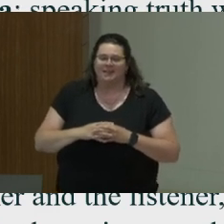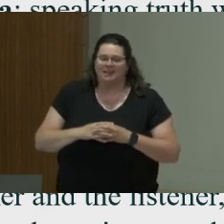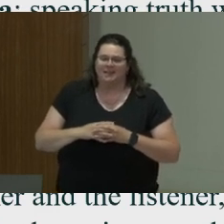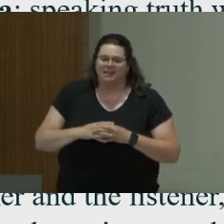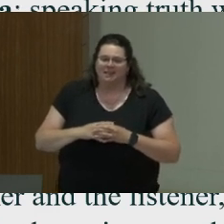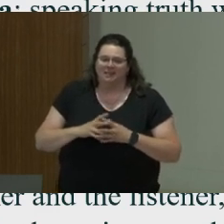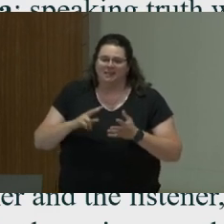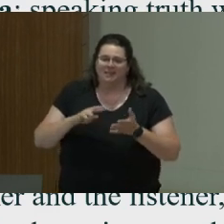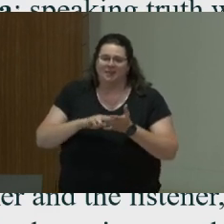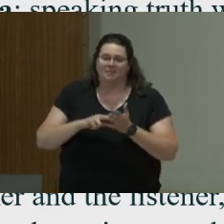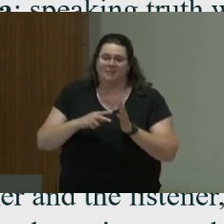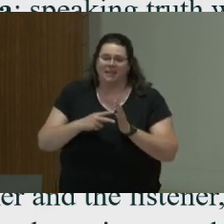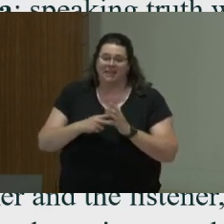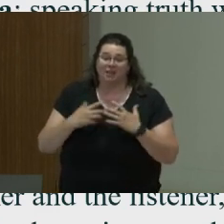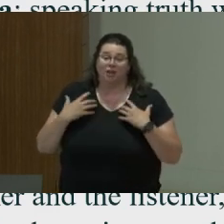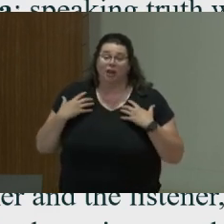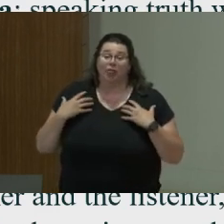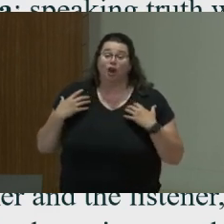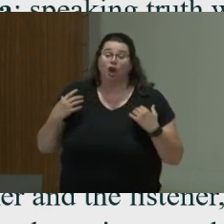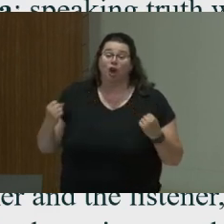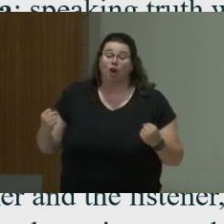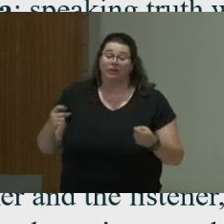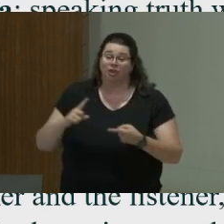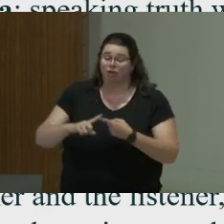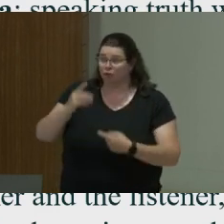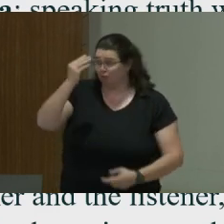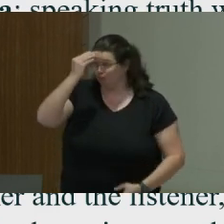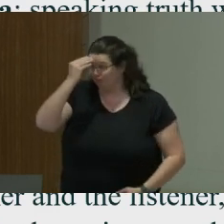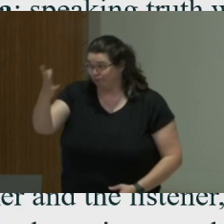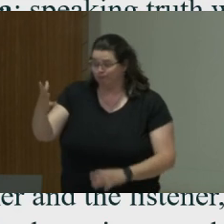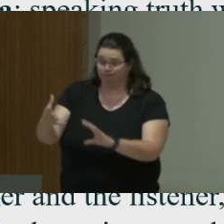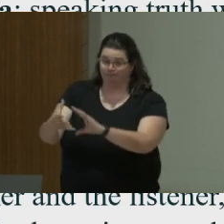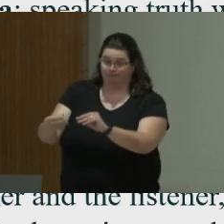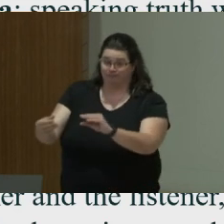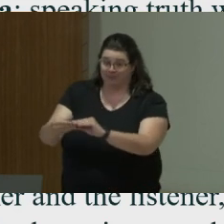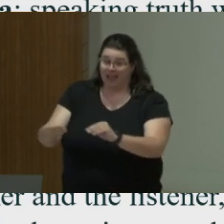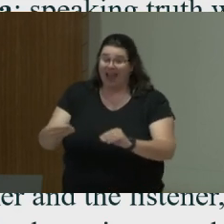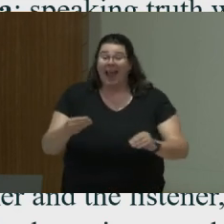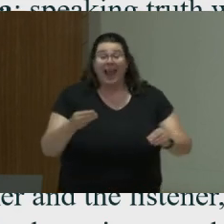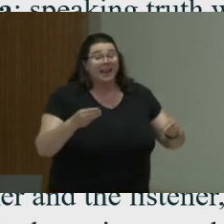wherein both parties must have the courage to speak and to accept the truth, the plain truth.